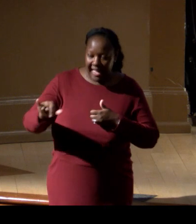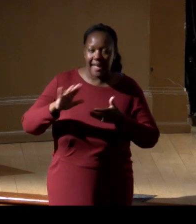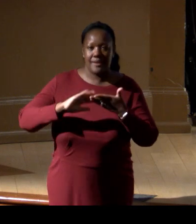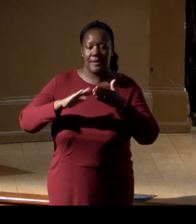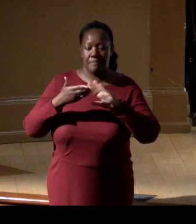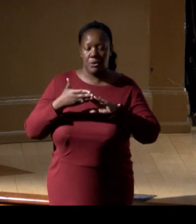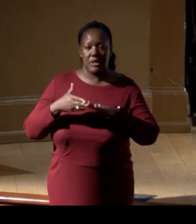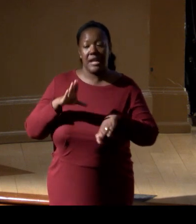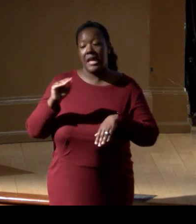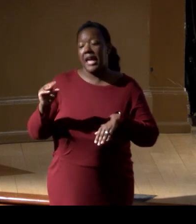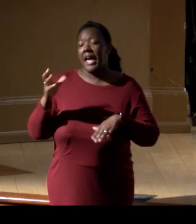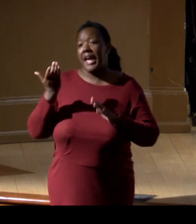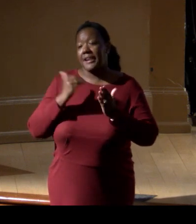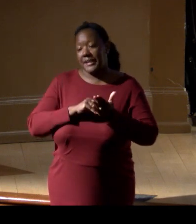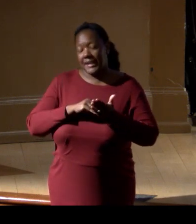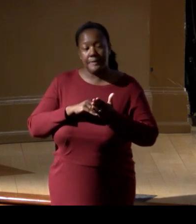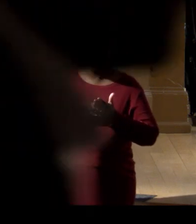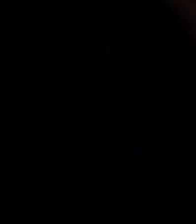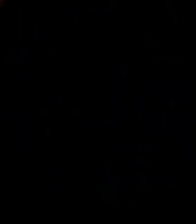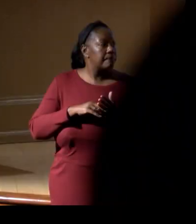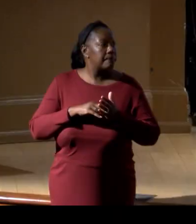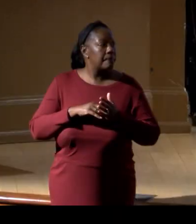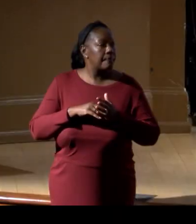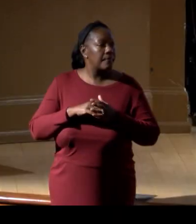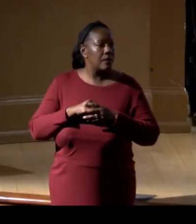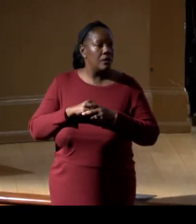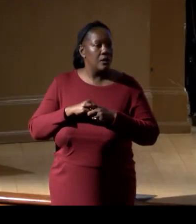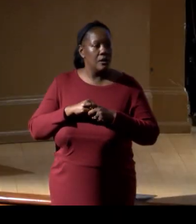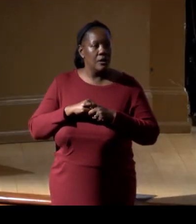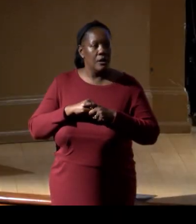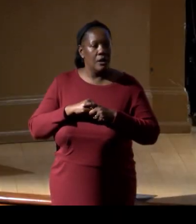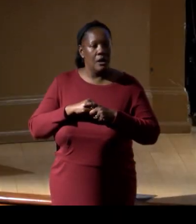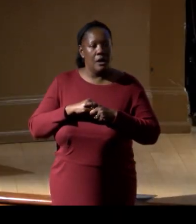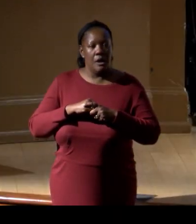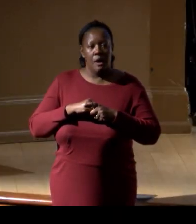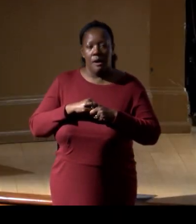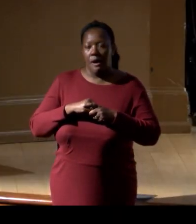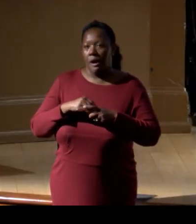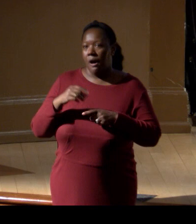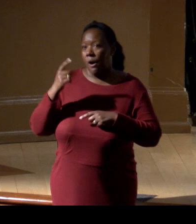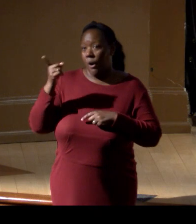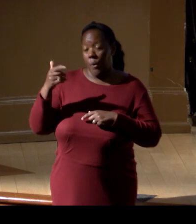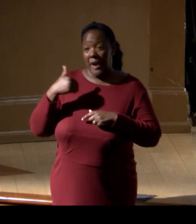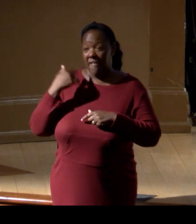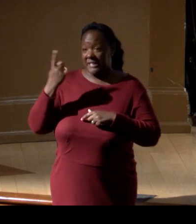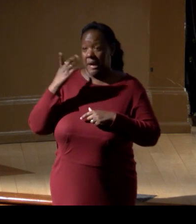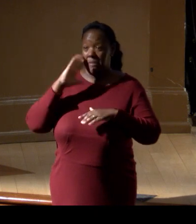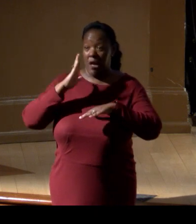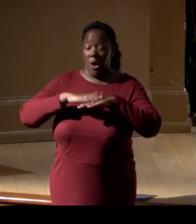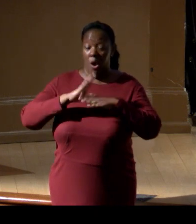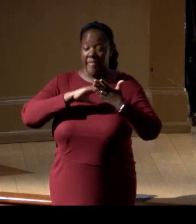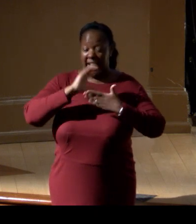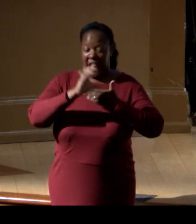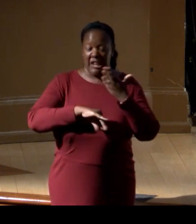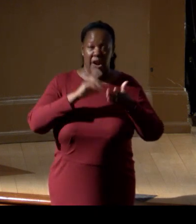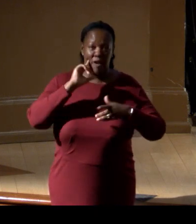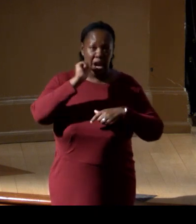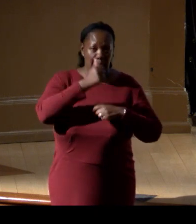So I hope, again, that that's definitely one, you know, one thing on the calendar for tomorrow morning at Living Laboratories, and again, hopefully a start